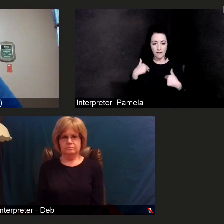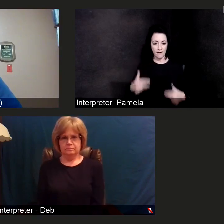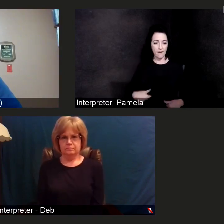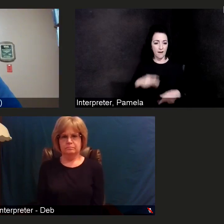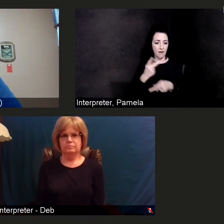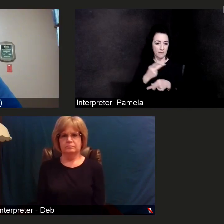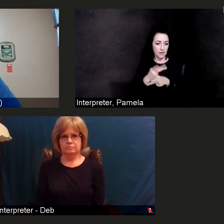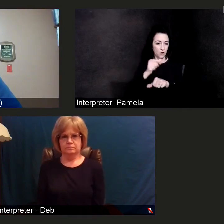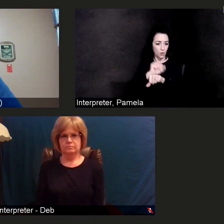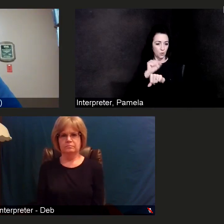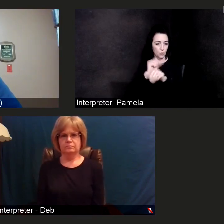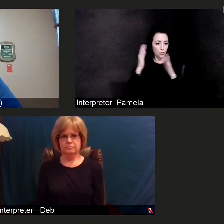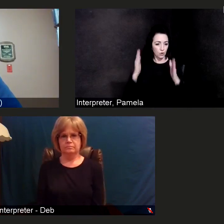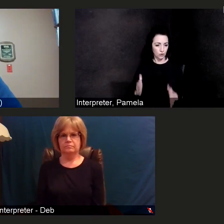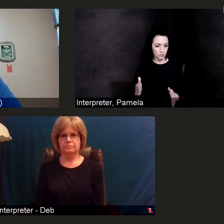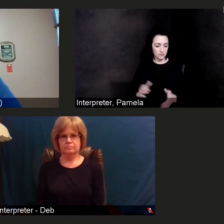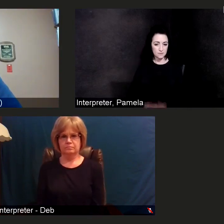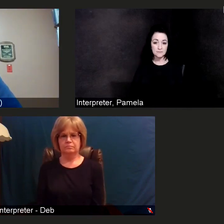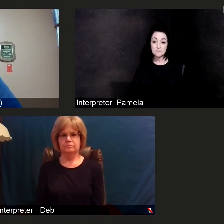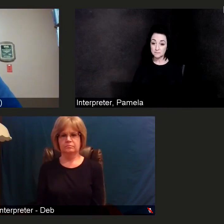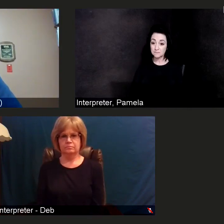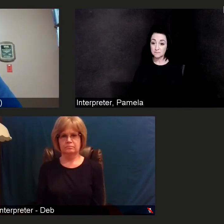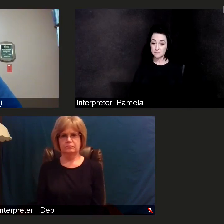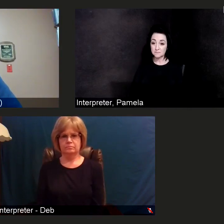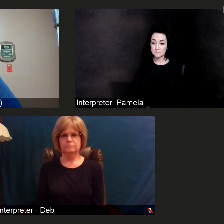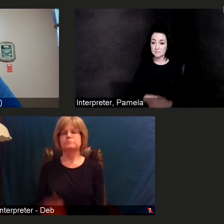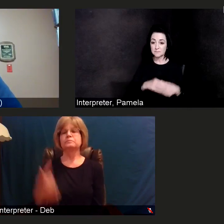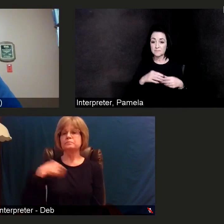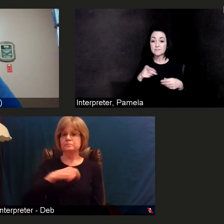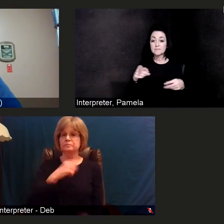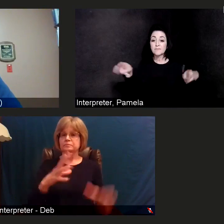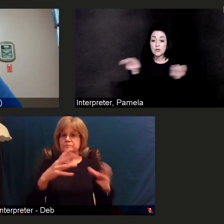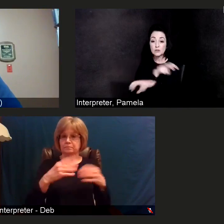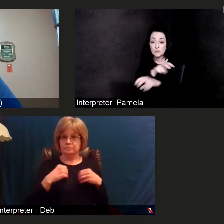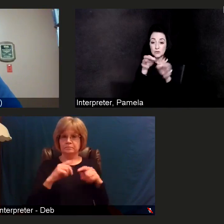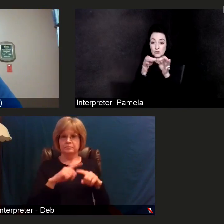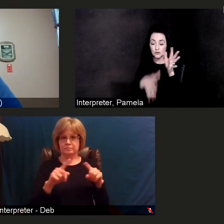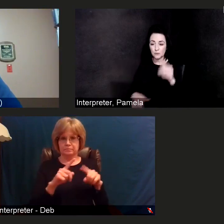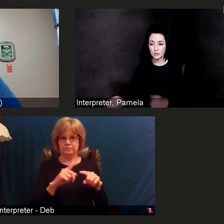We have received several responses and we are most appreciative of that,